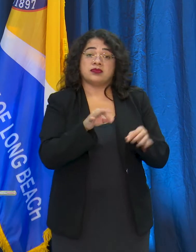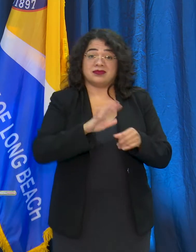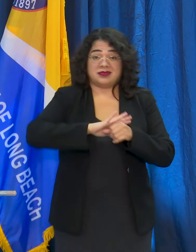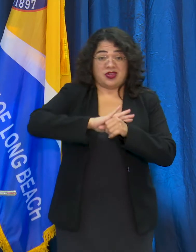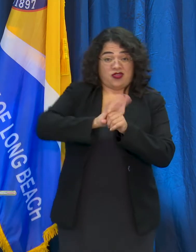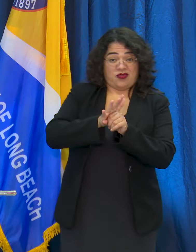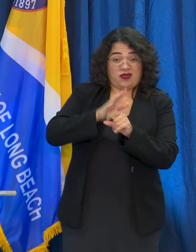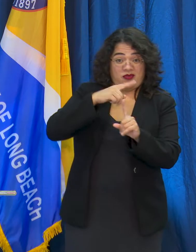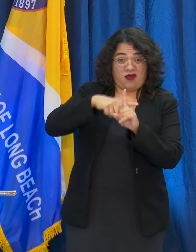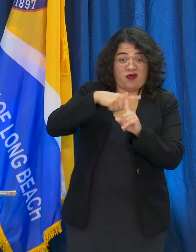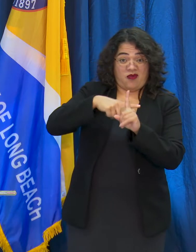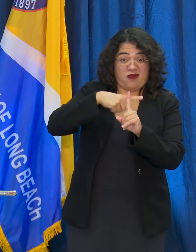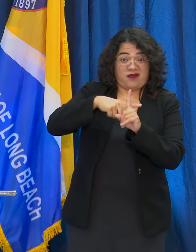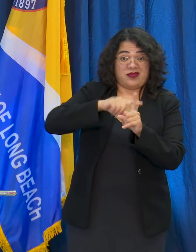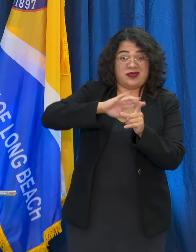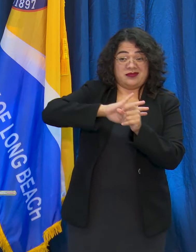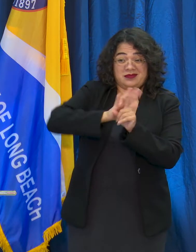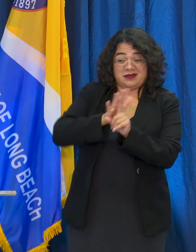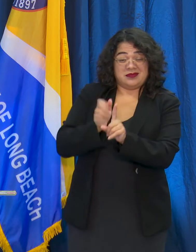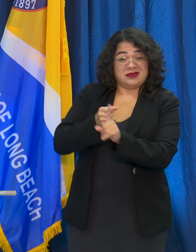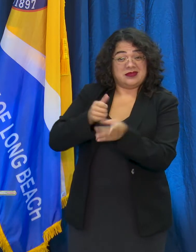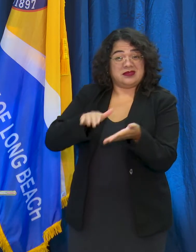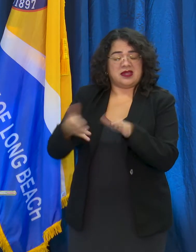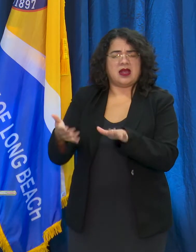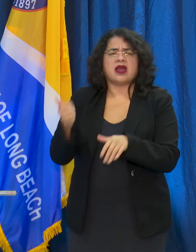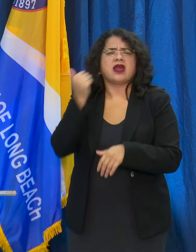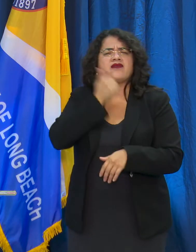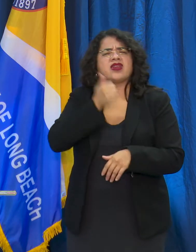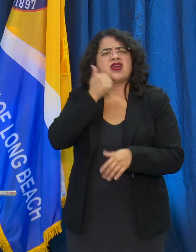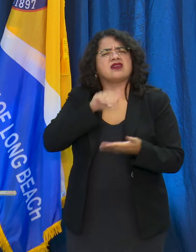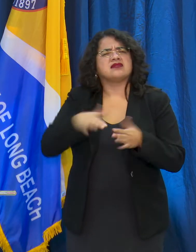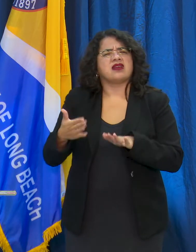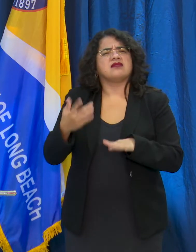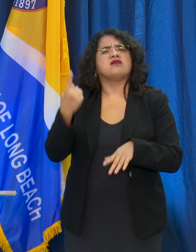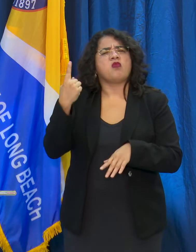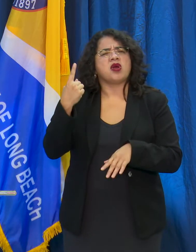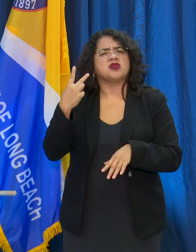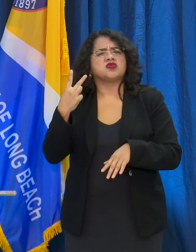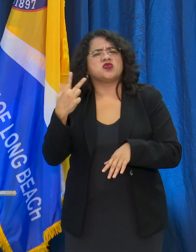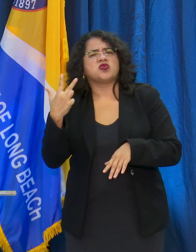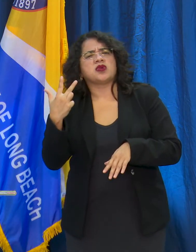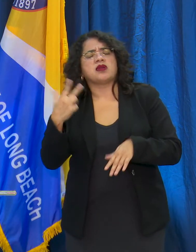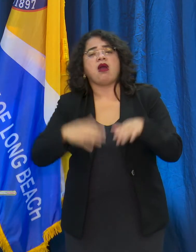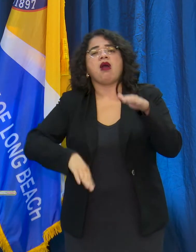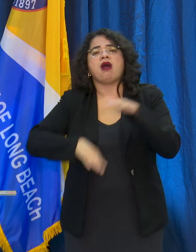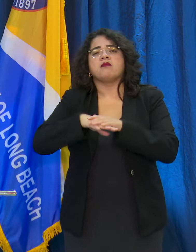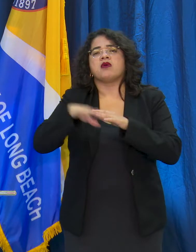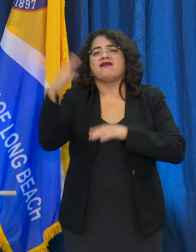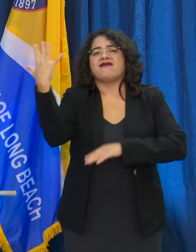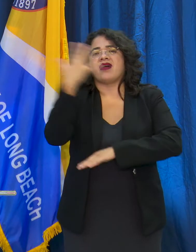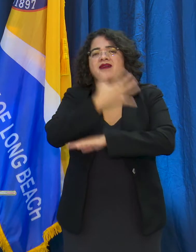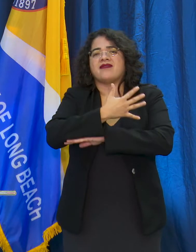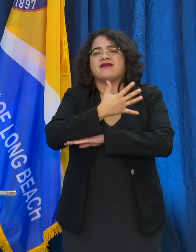in the City of Long Beach. There may be a couple days where they're not, but generally we lose 1, 2, 3, up to 5 people every day